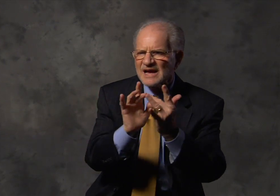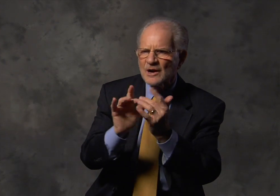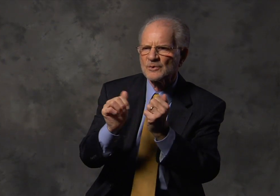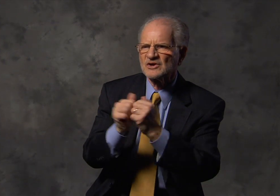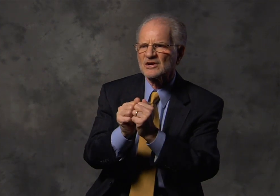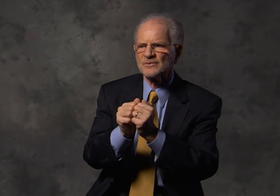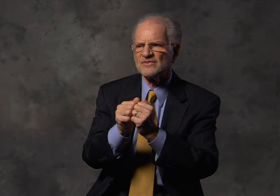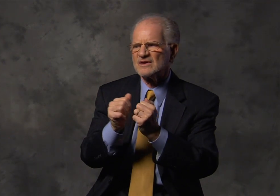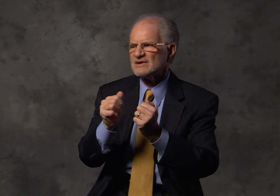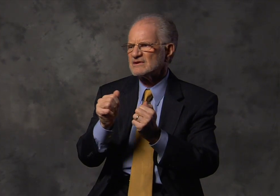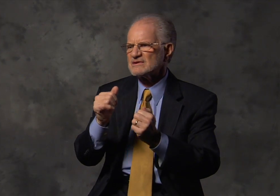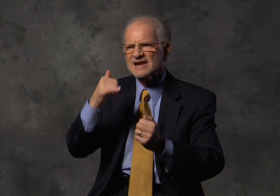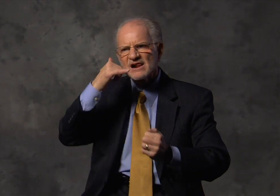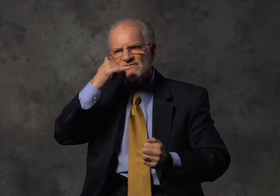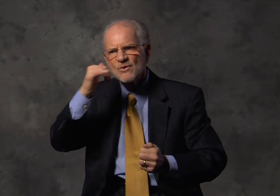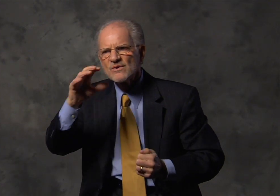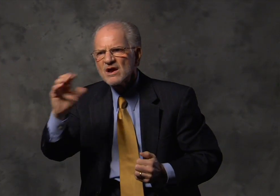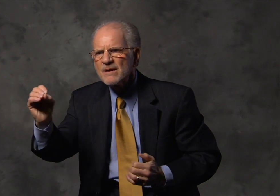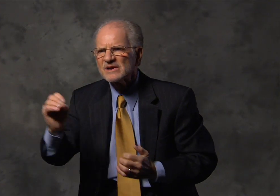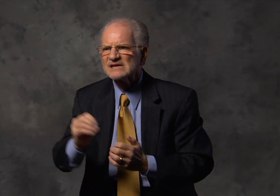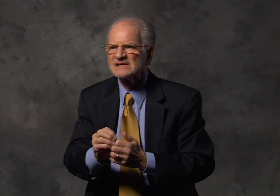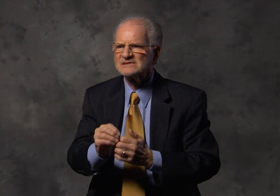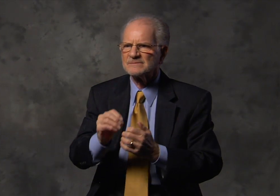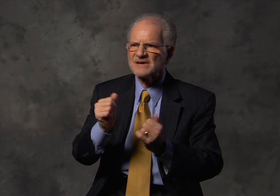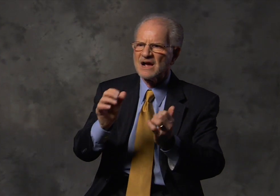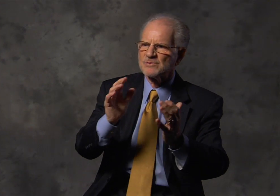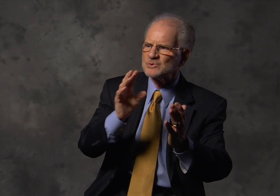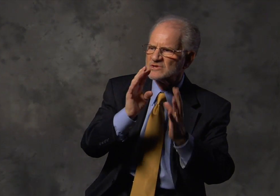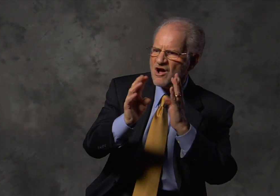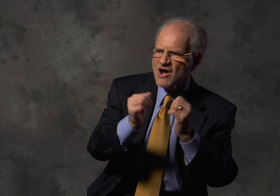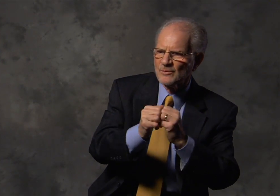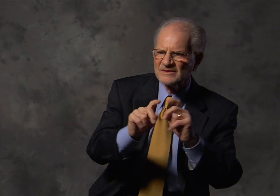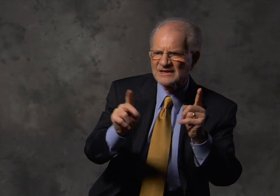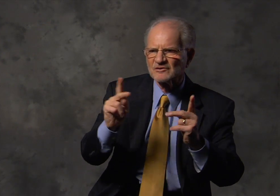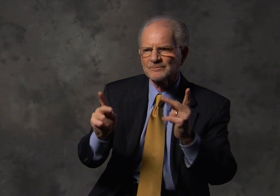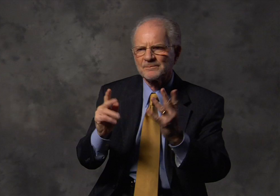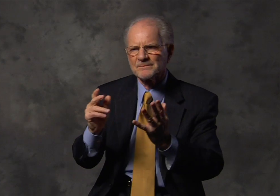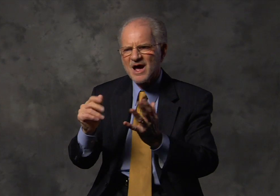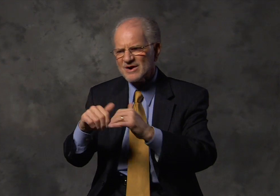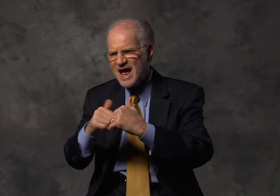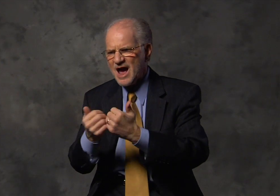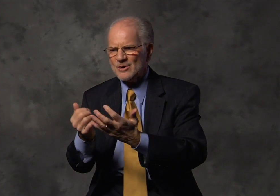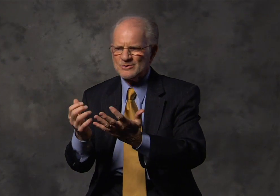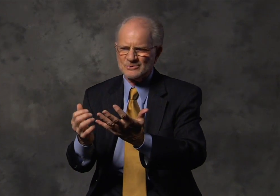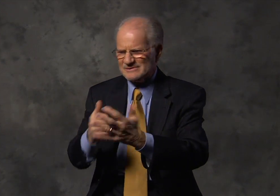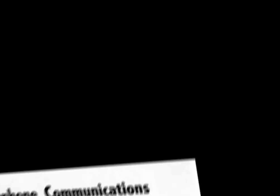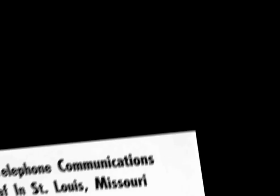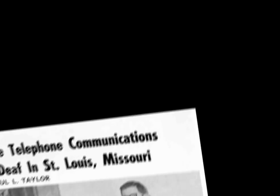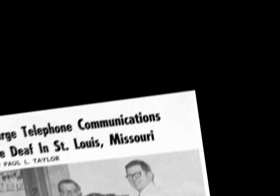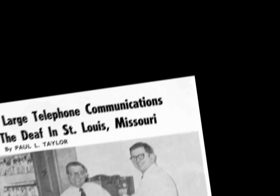hurwitz: he was able to network with the telephone companies and be able to talk with different people.